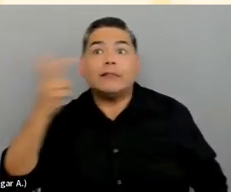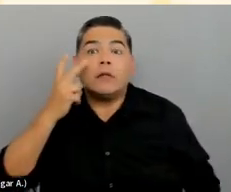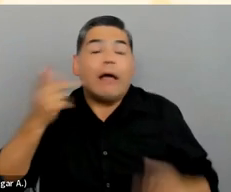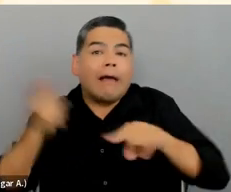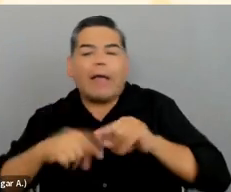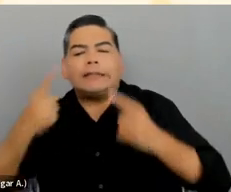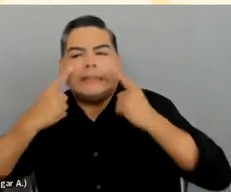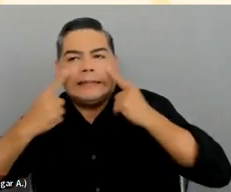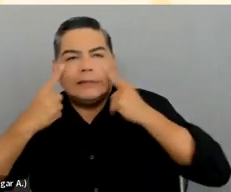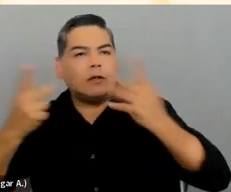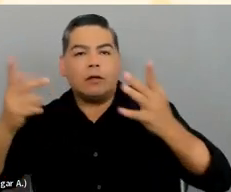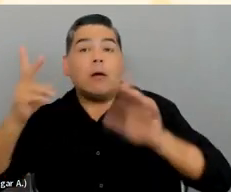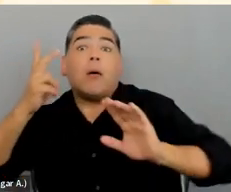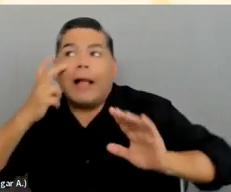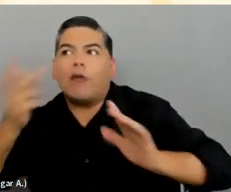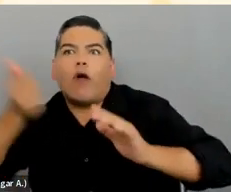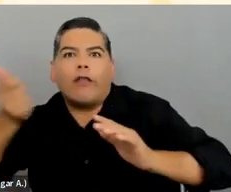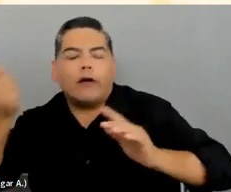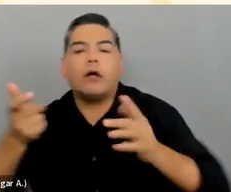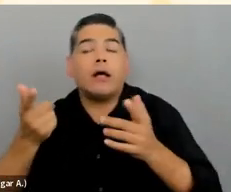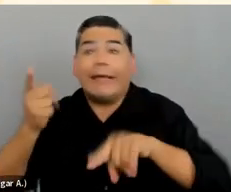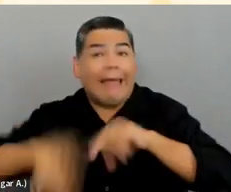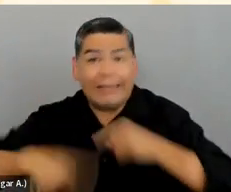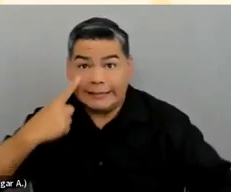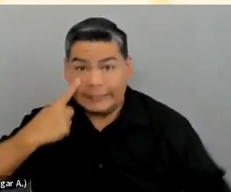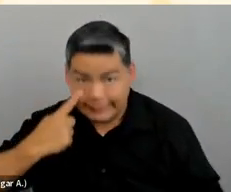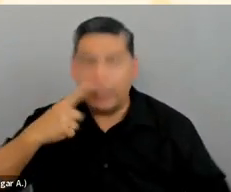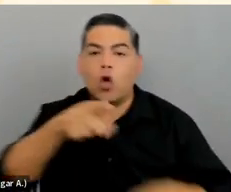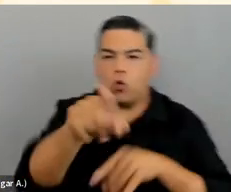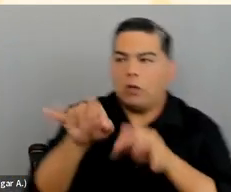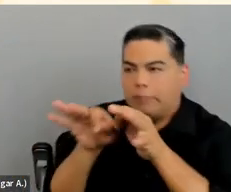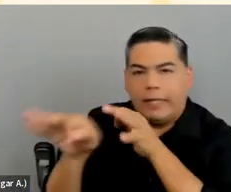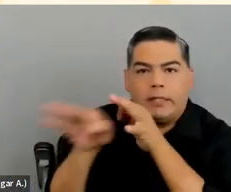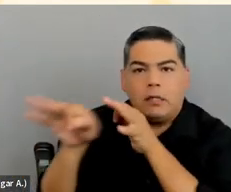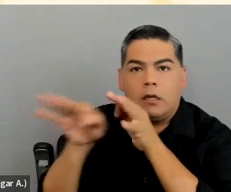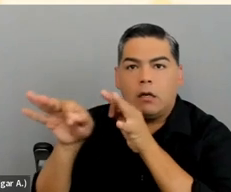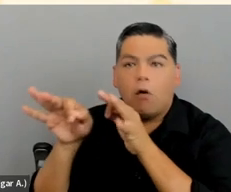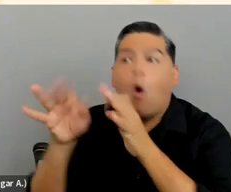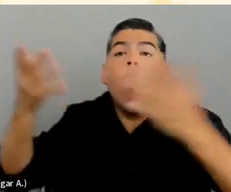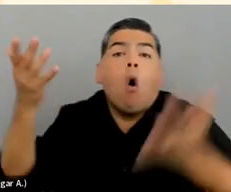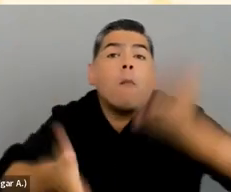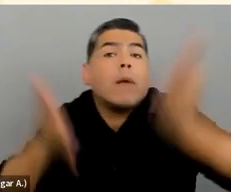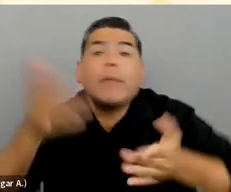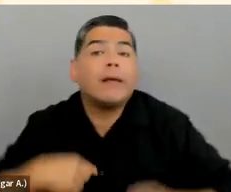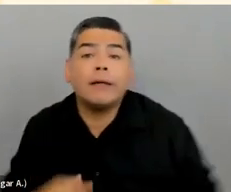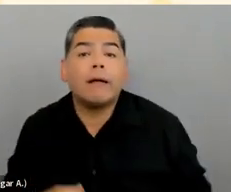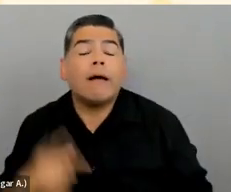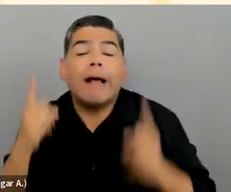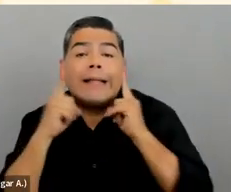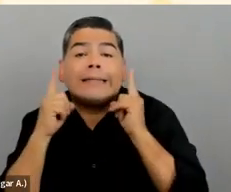It could be because they're blind and they can't see the screen, or maybe they're listening to your content while they're cooking dinner